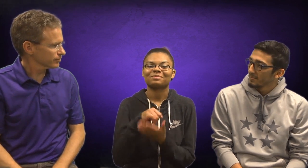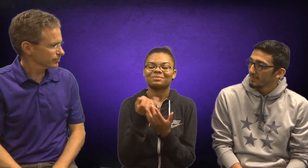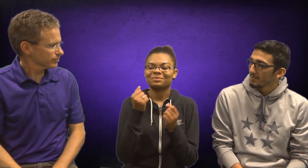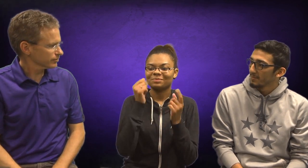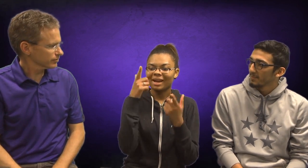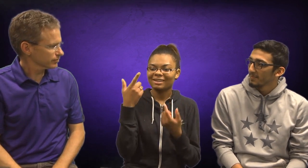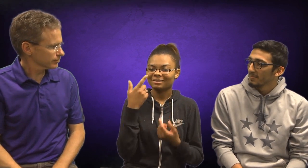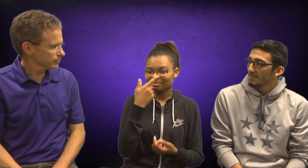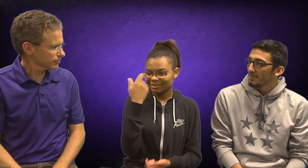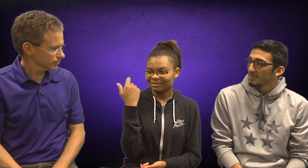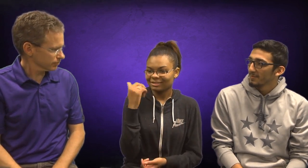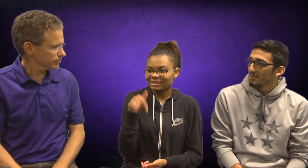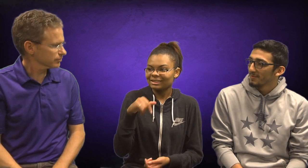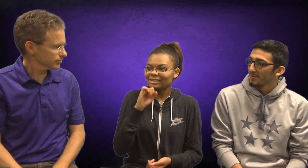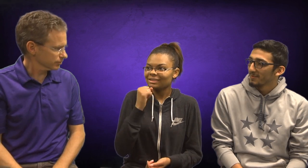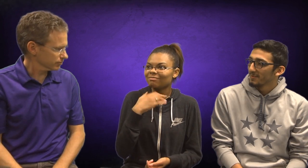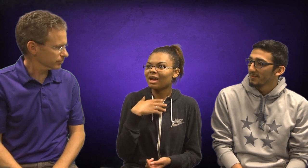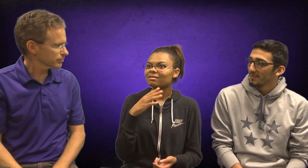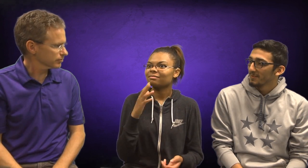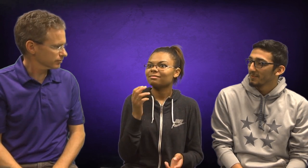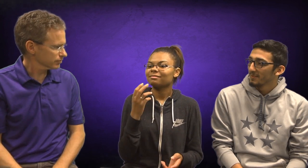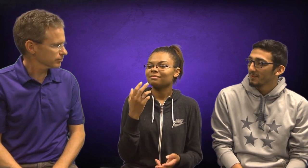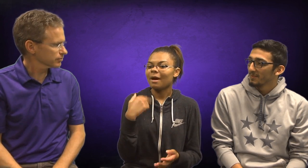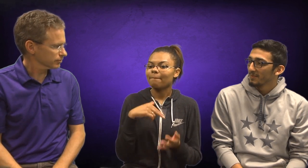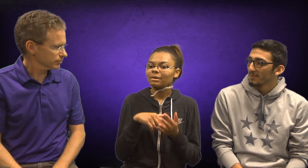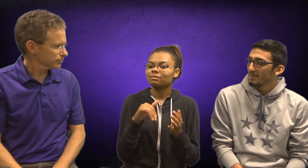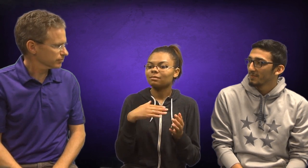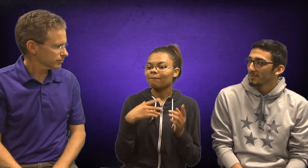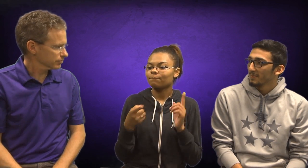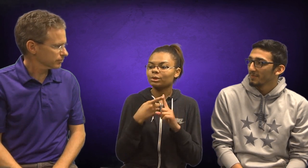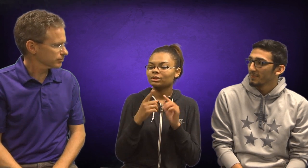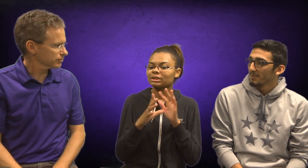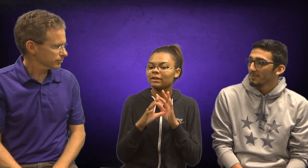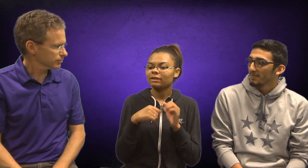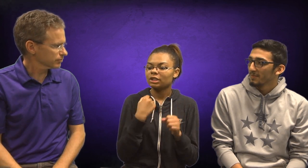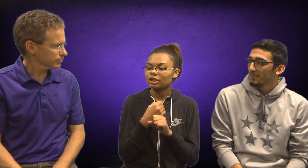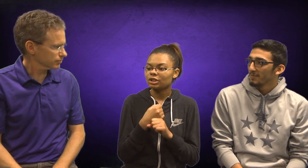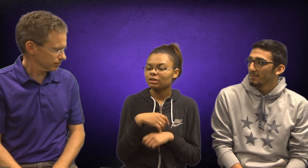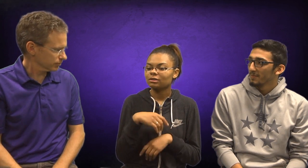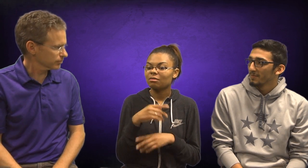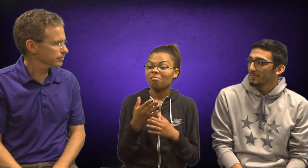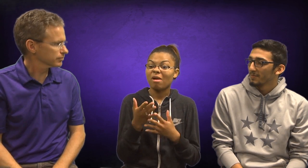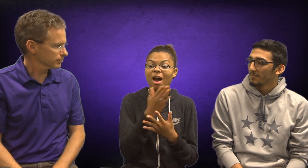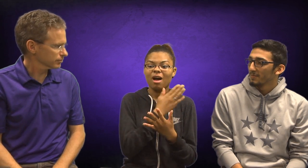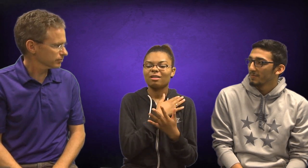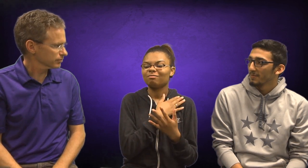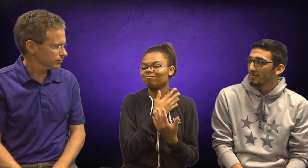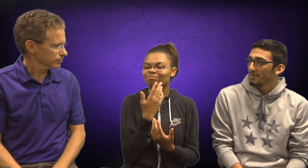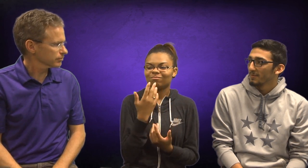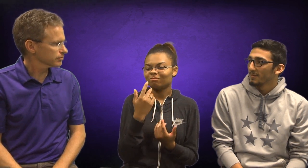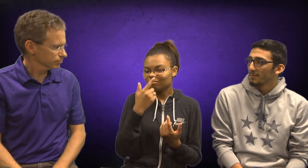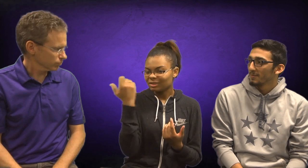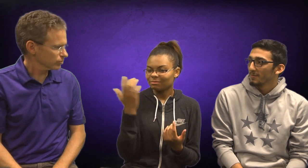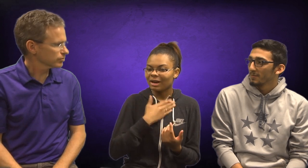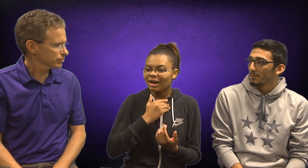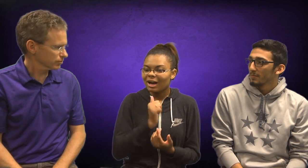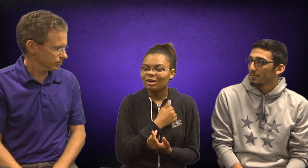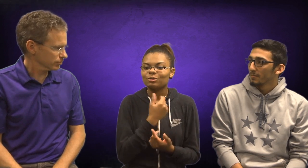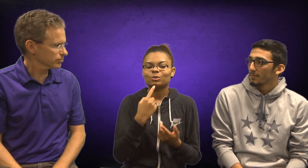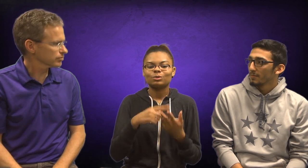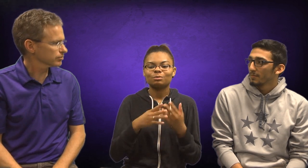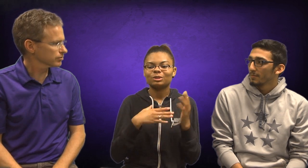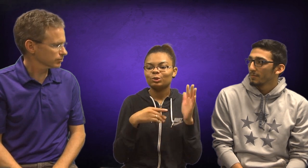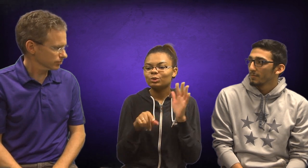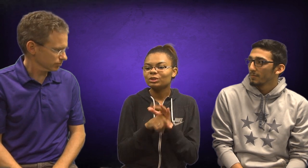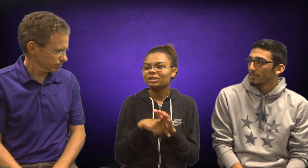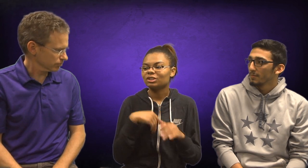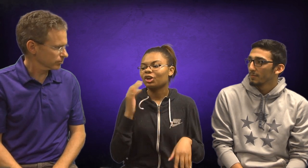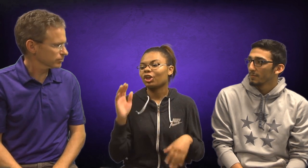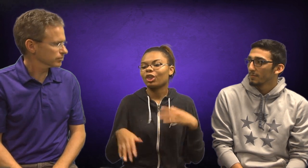I was surprised because this is my senior year. Before this year, I had bad attitude and bad grades.